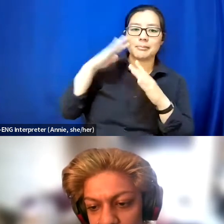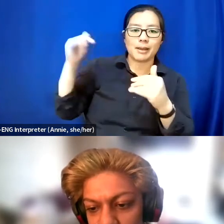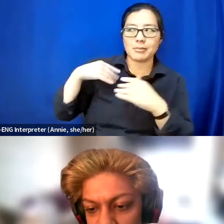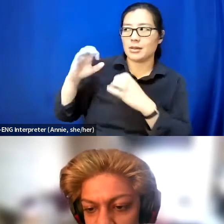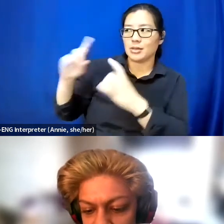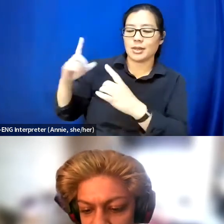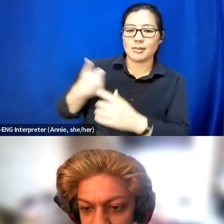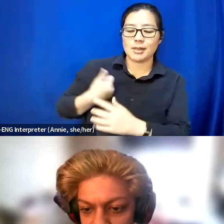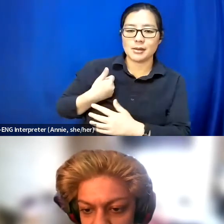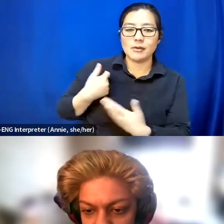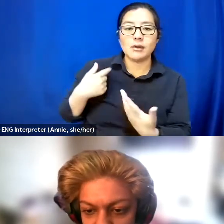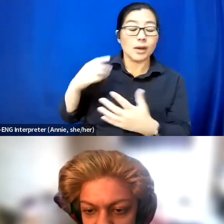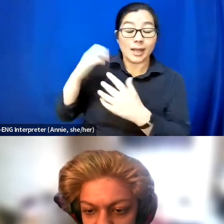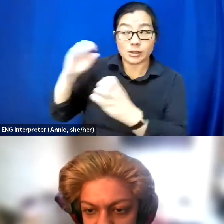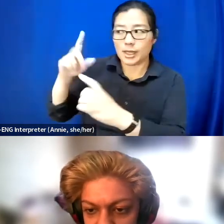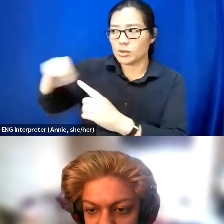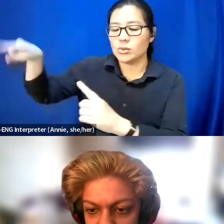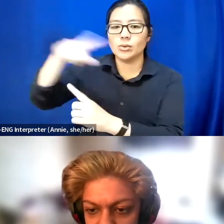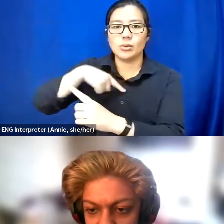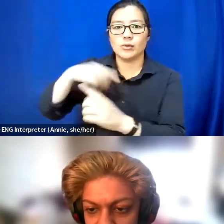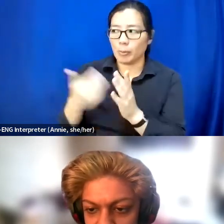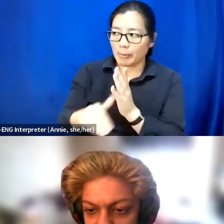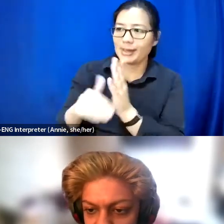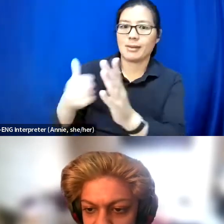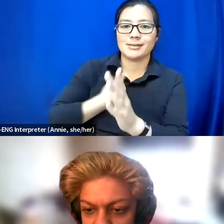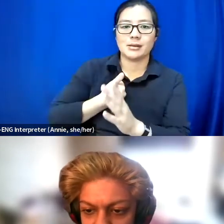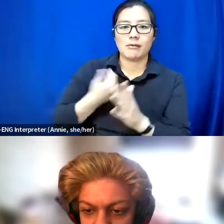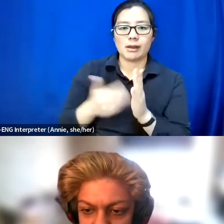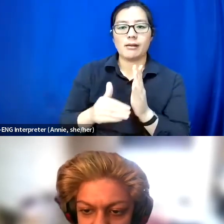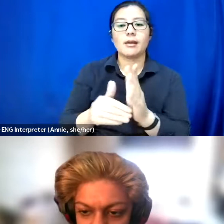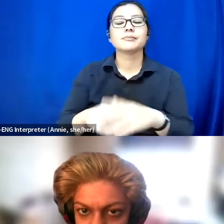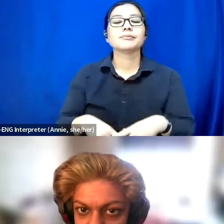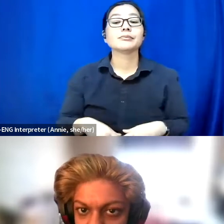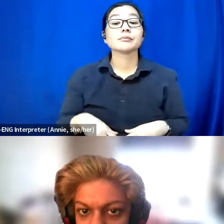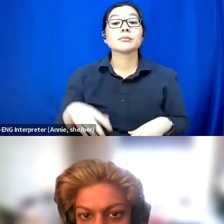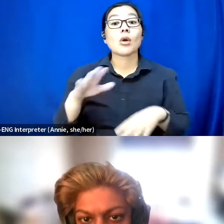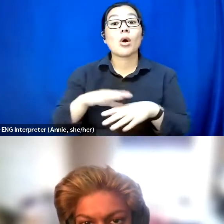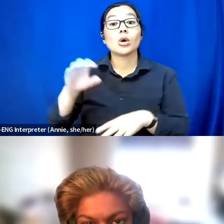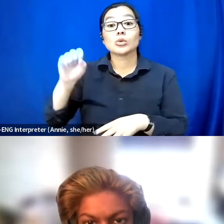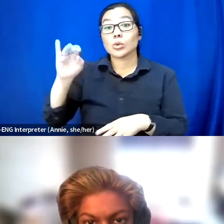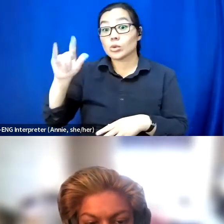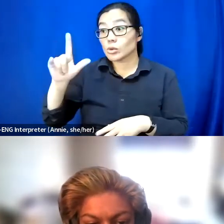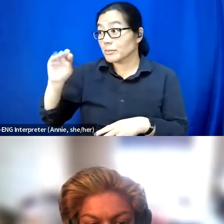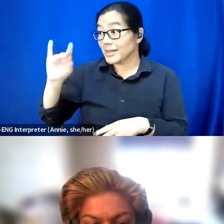And I feel like I feel like you really have to keep on saying it